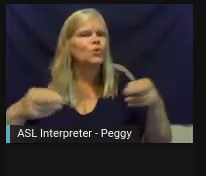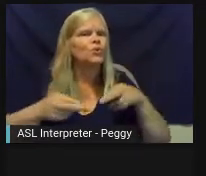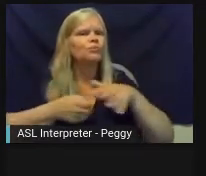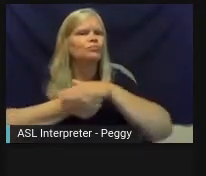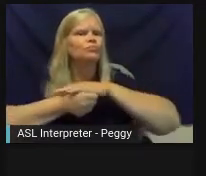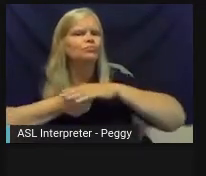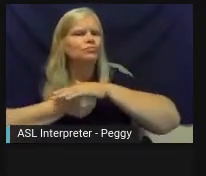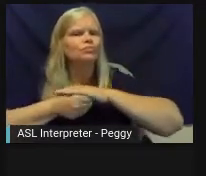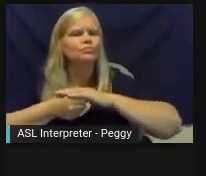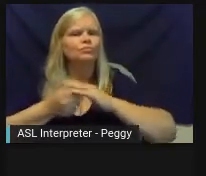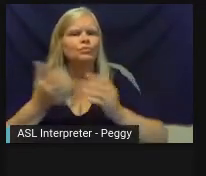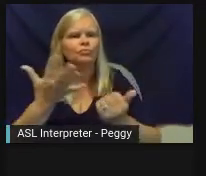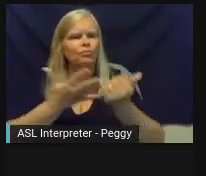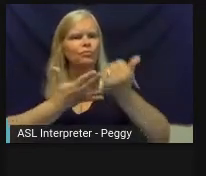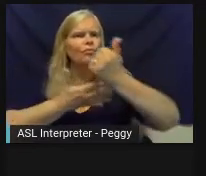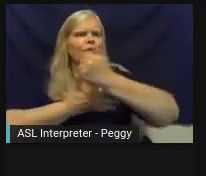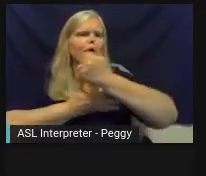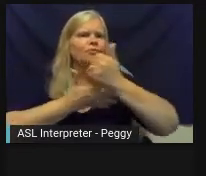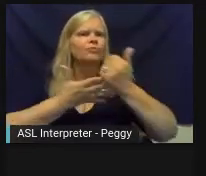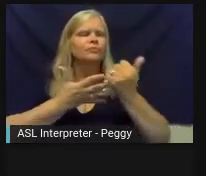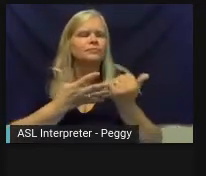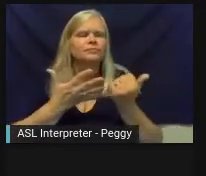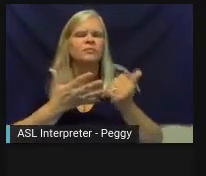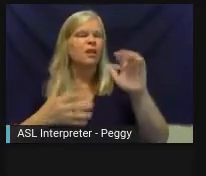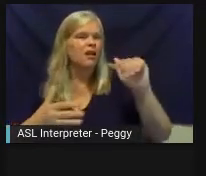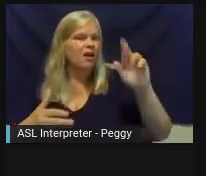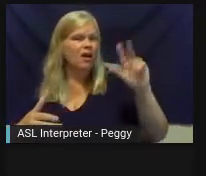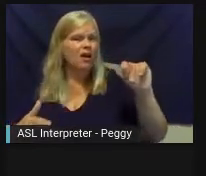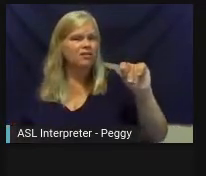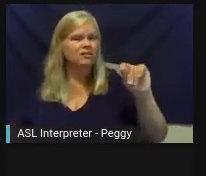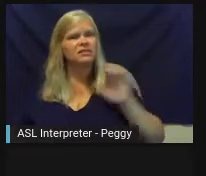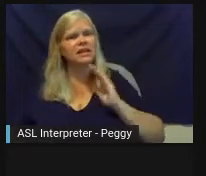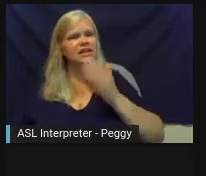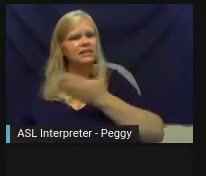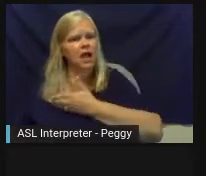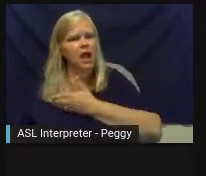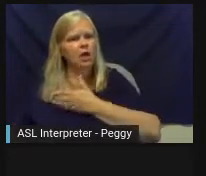We use art as our vehicle, but we really spend a lot